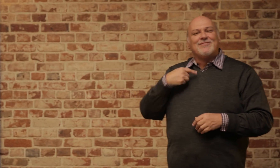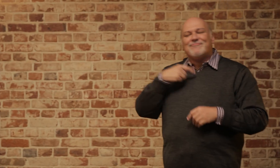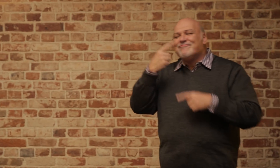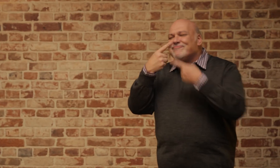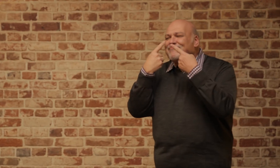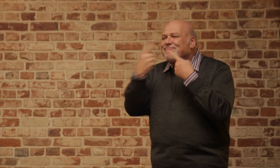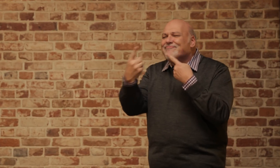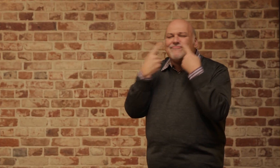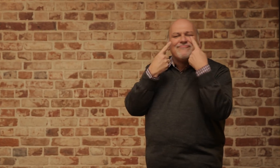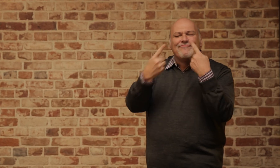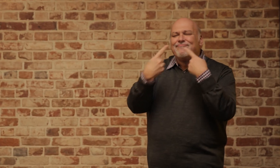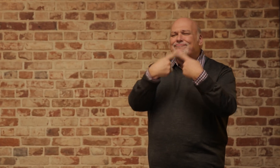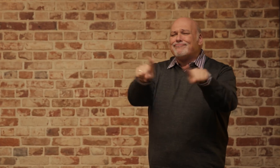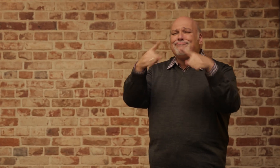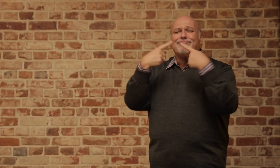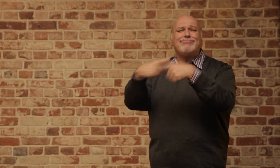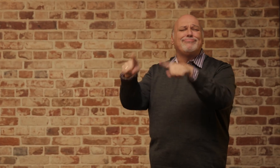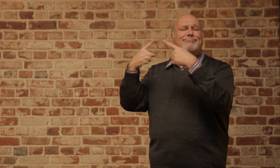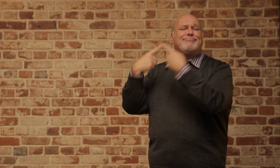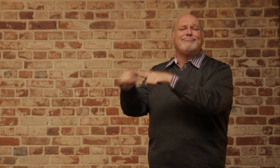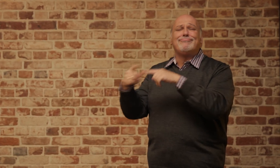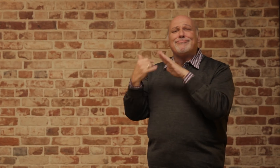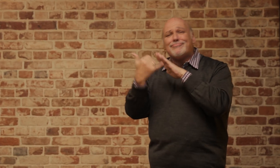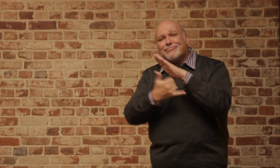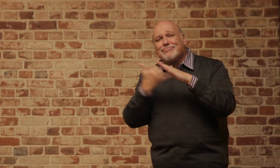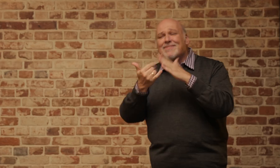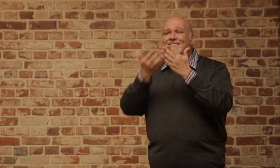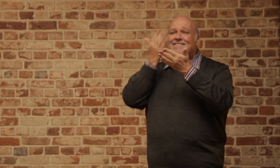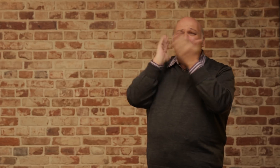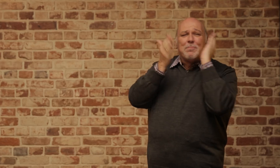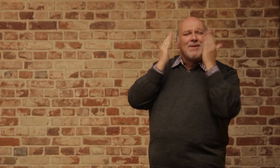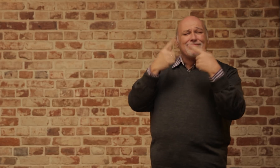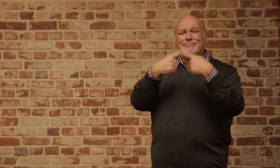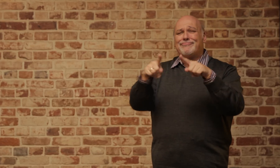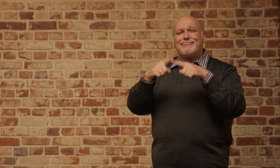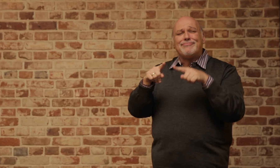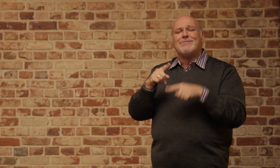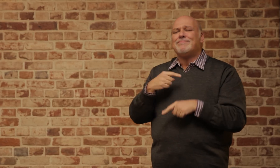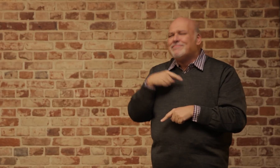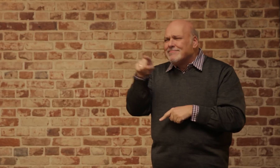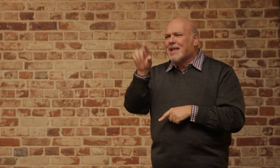I’ve been looking at different videos on YouTube and Facebook.